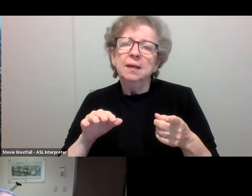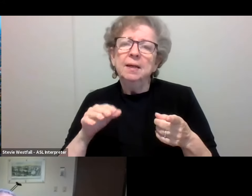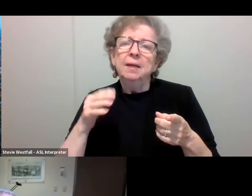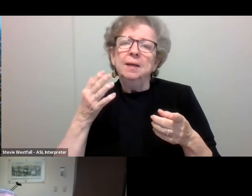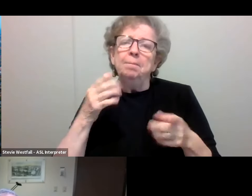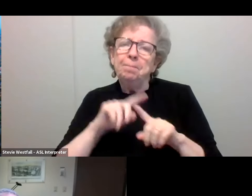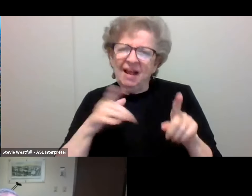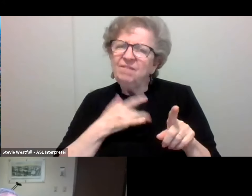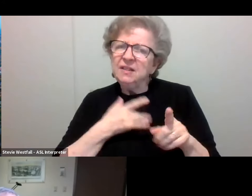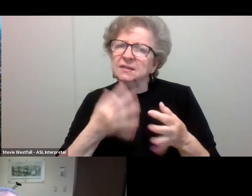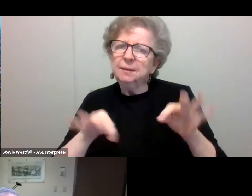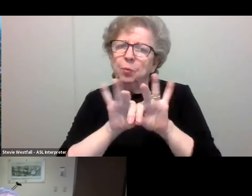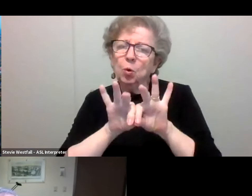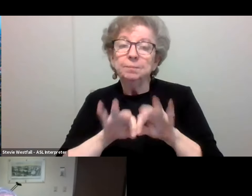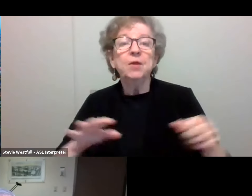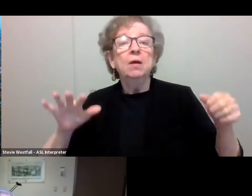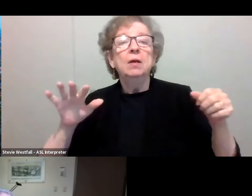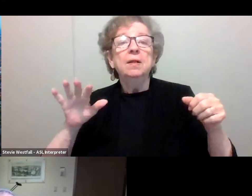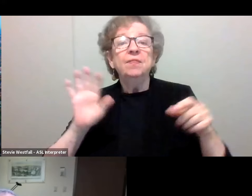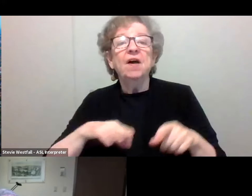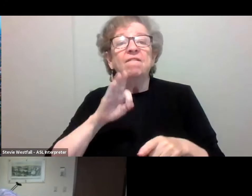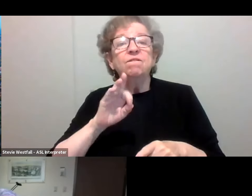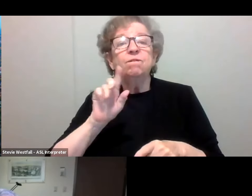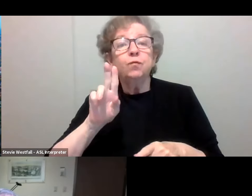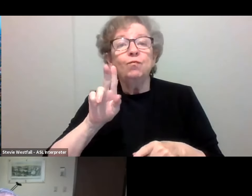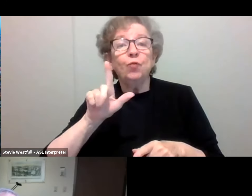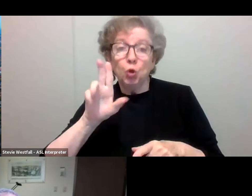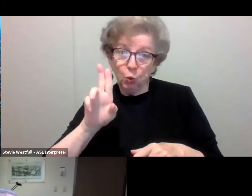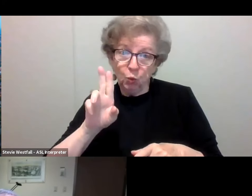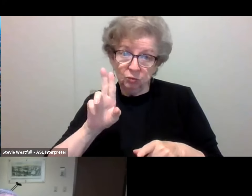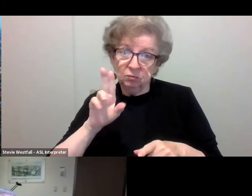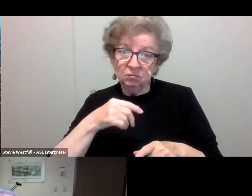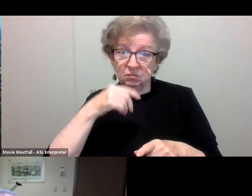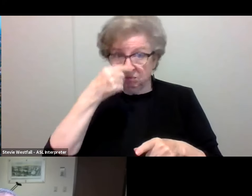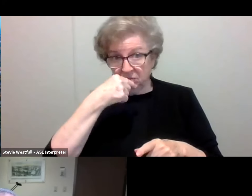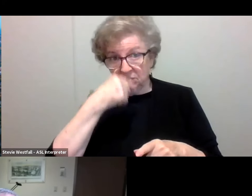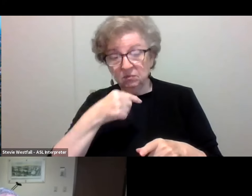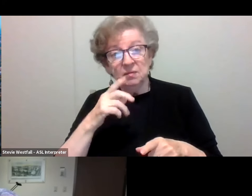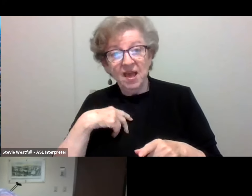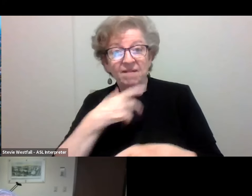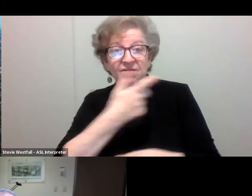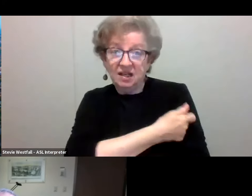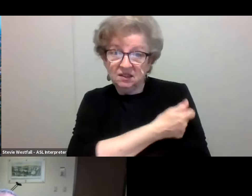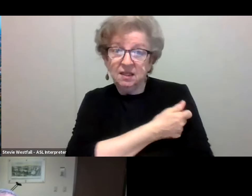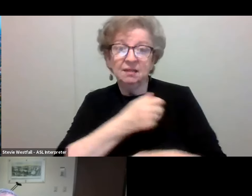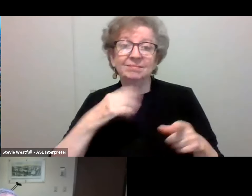is flu vaccine, influenza vaccine. So we're, you know, with all this attention on COVID, we're actually heading into flu season.